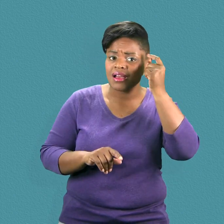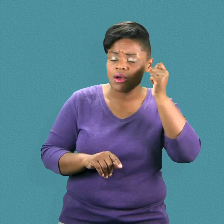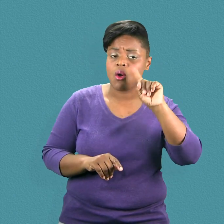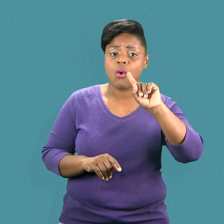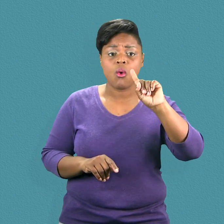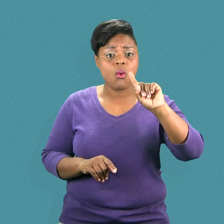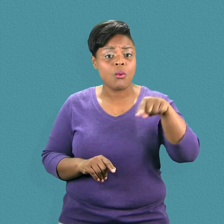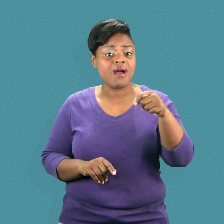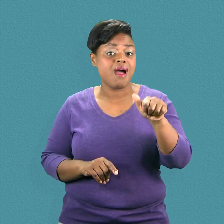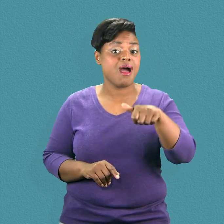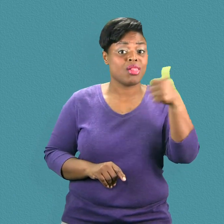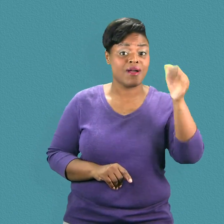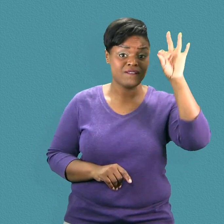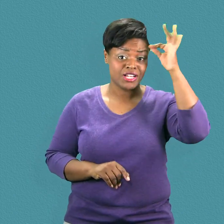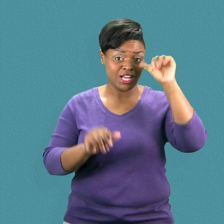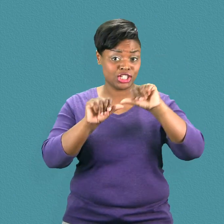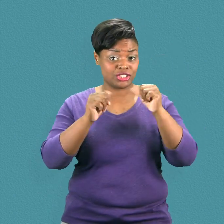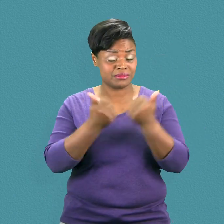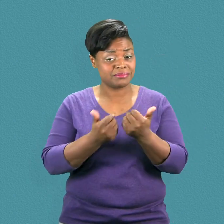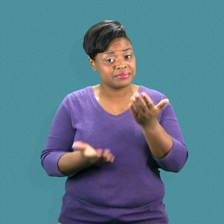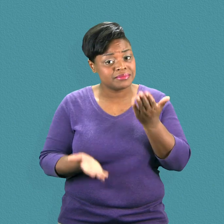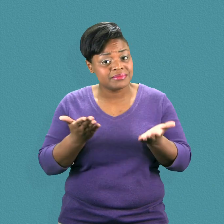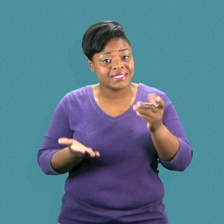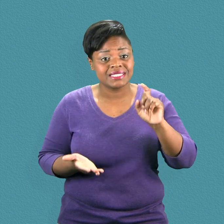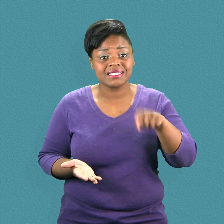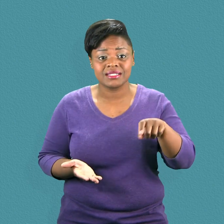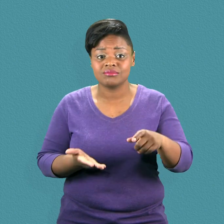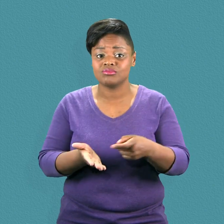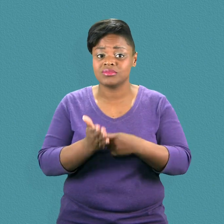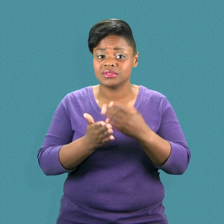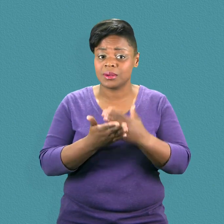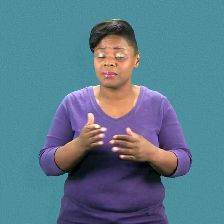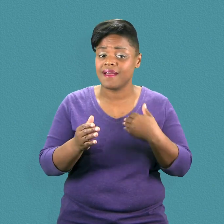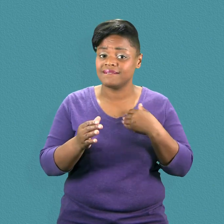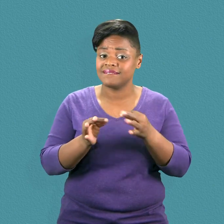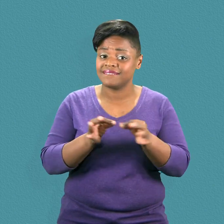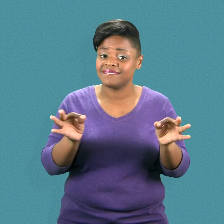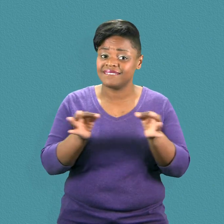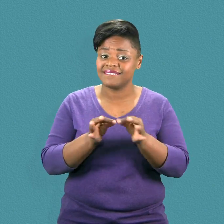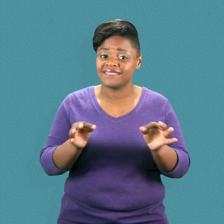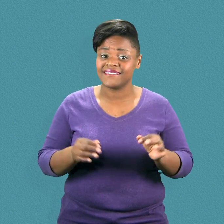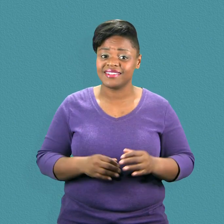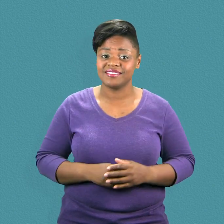federal laws to make their programs accessible to individuals with disabilities.